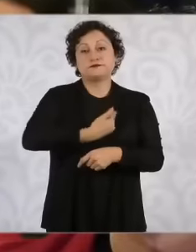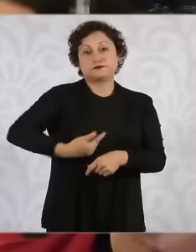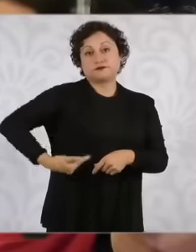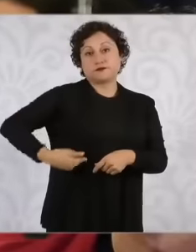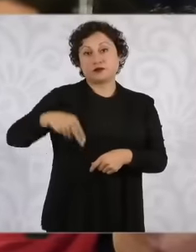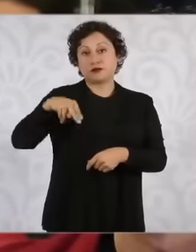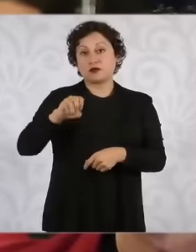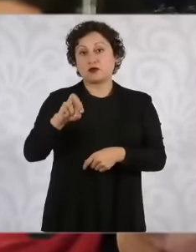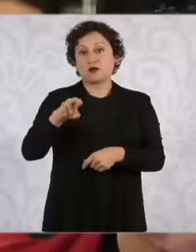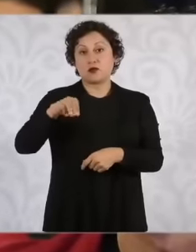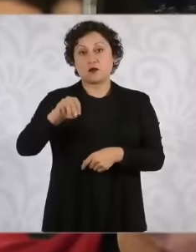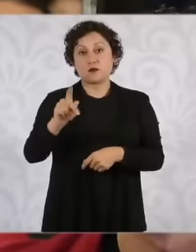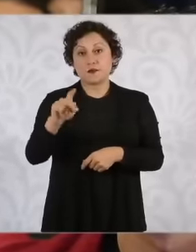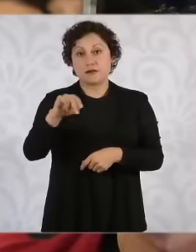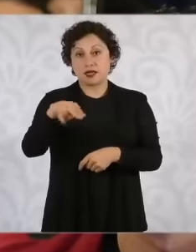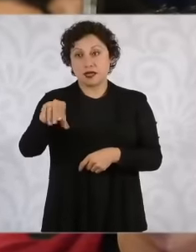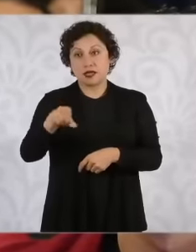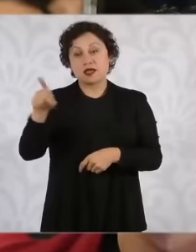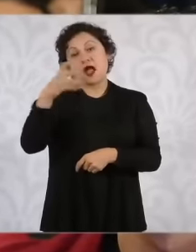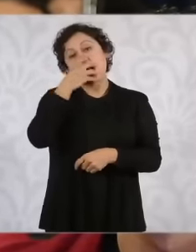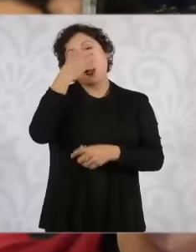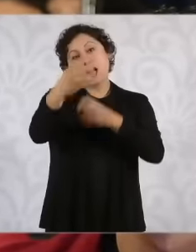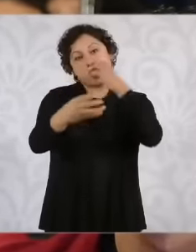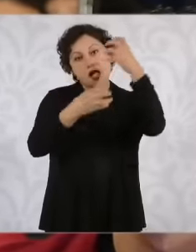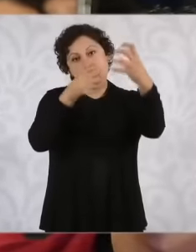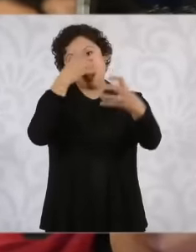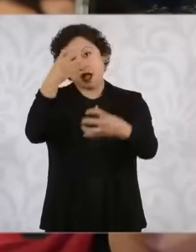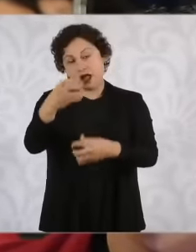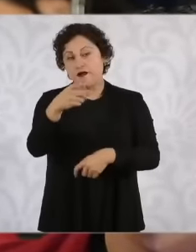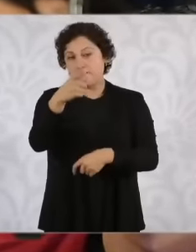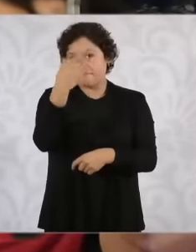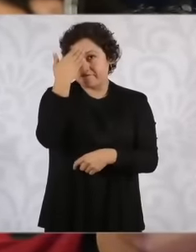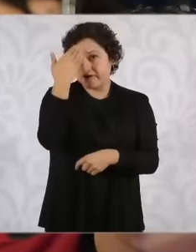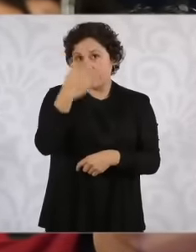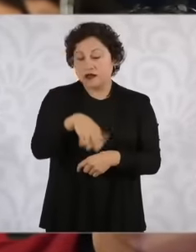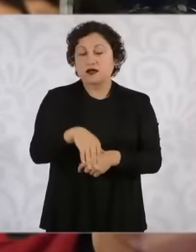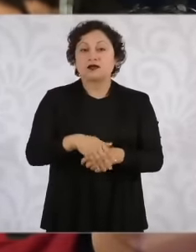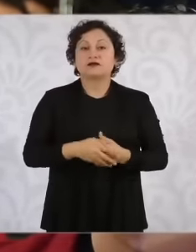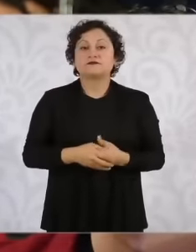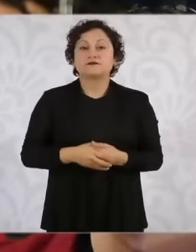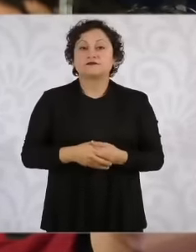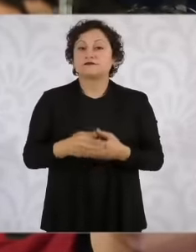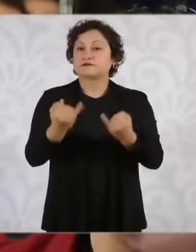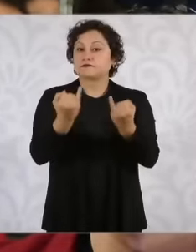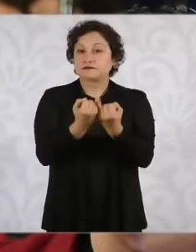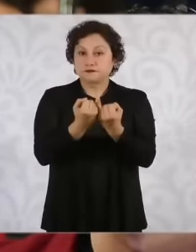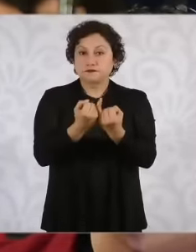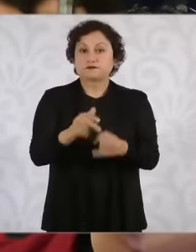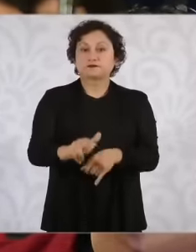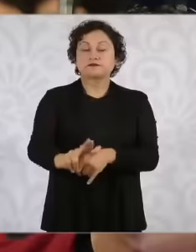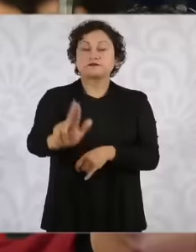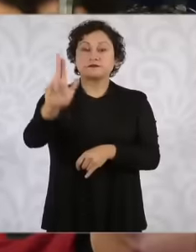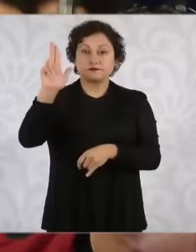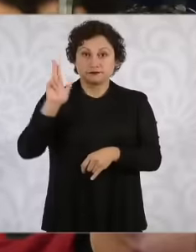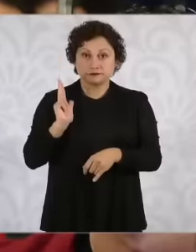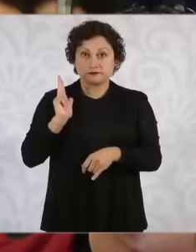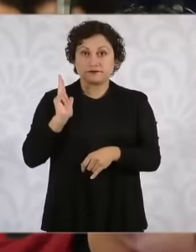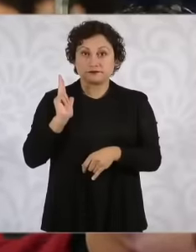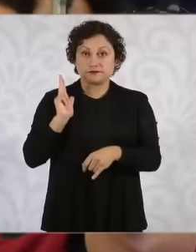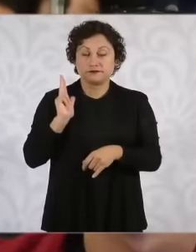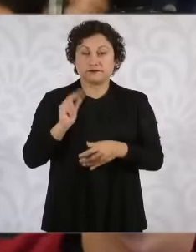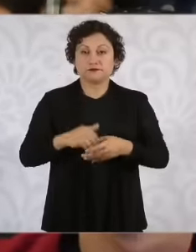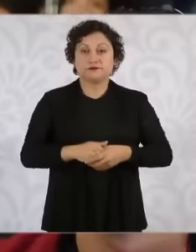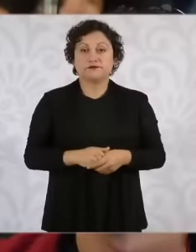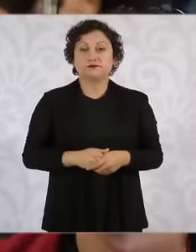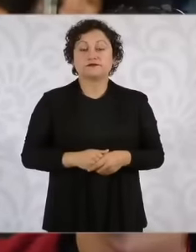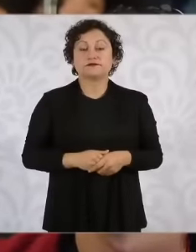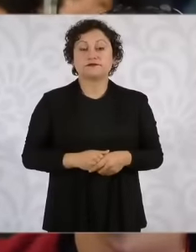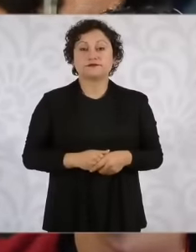to shout Also eh This Tuesday there was also last Tuesday there was this the workers of the